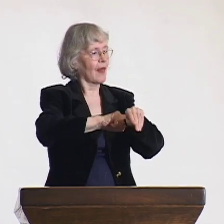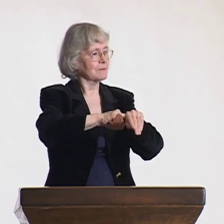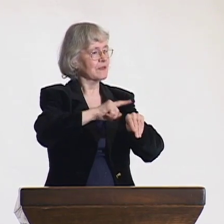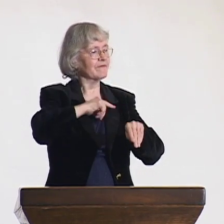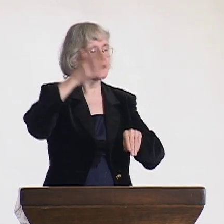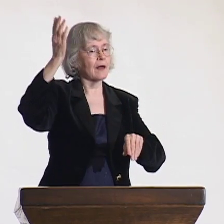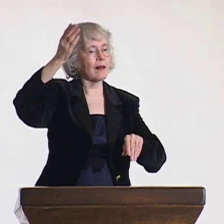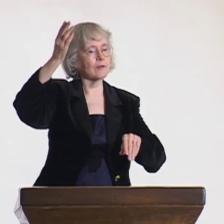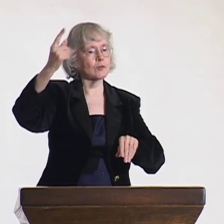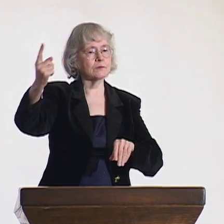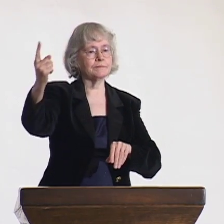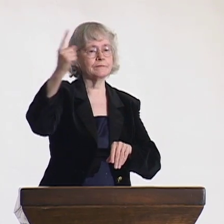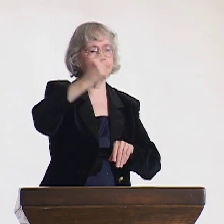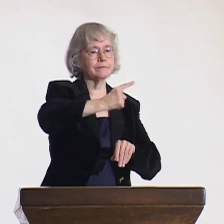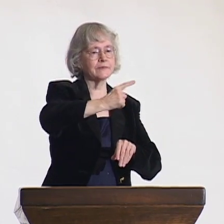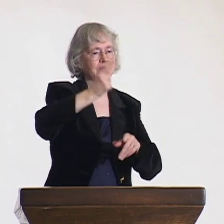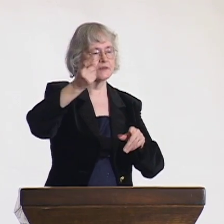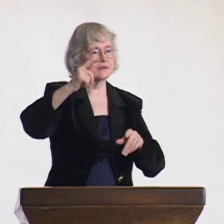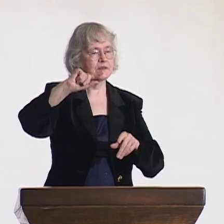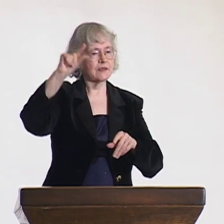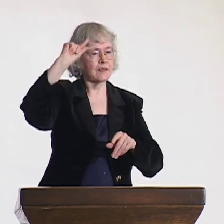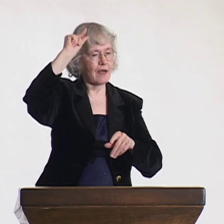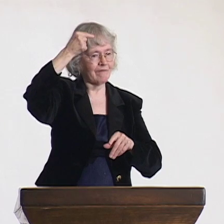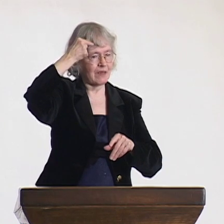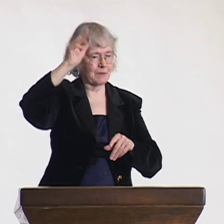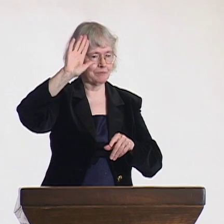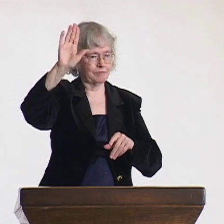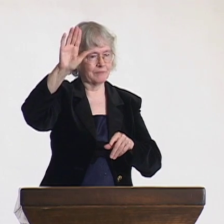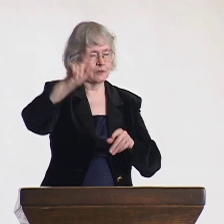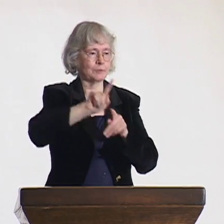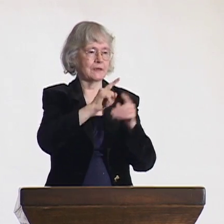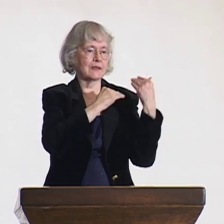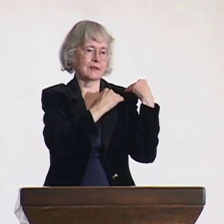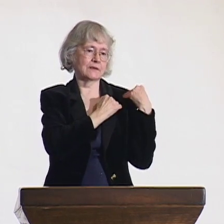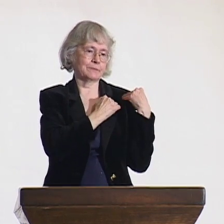giving a talk at the school. They talked about education.